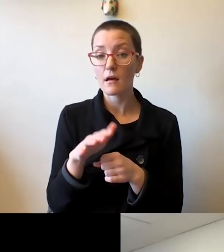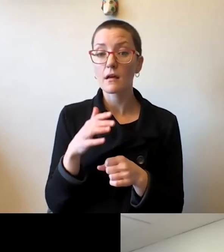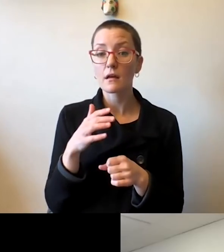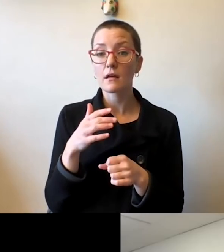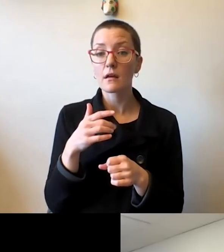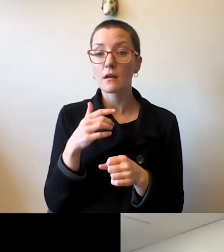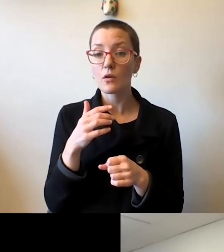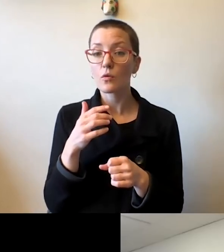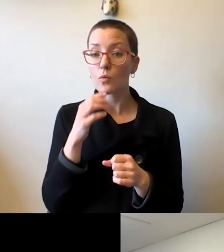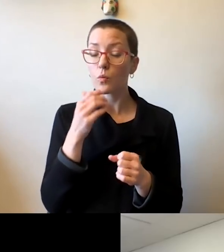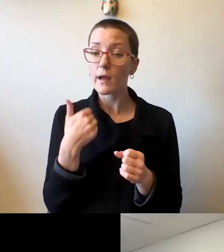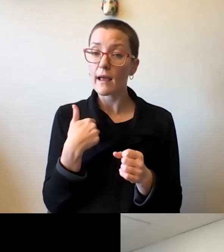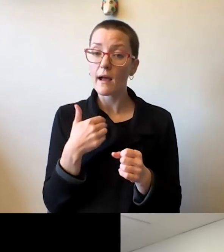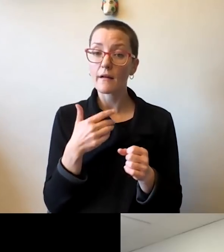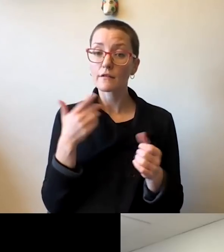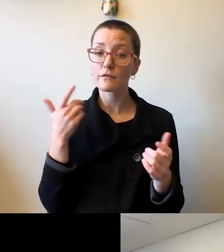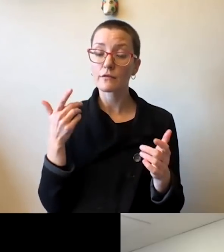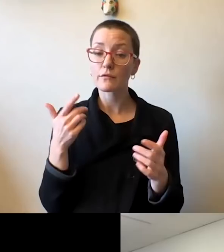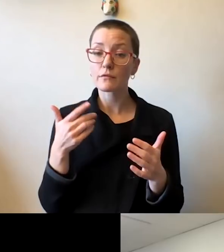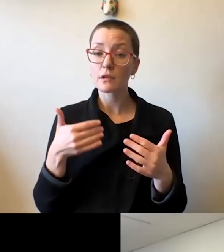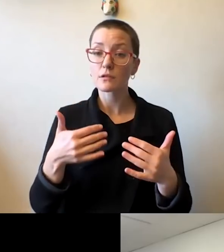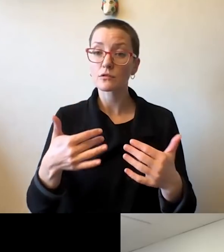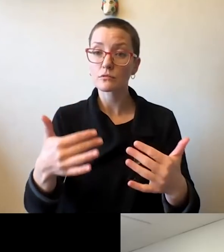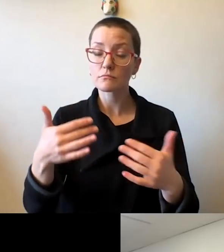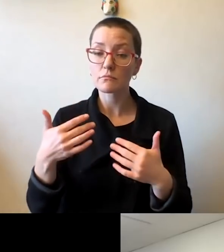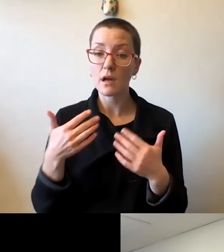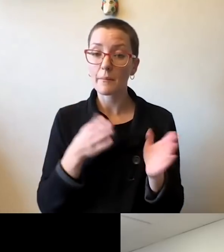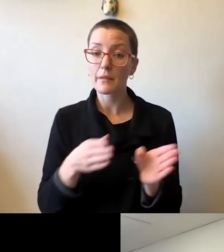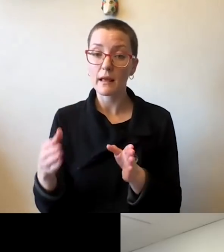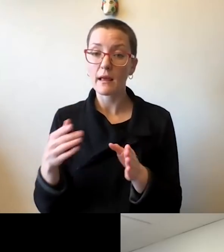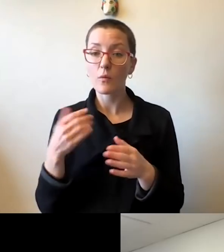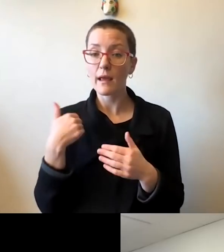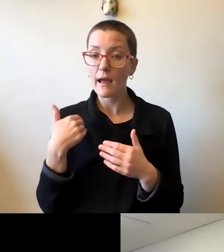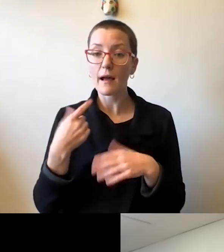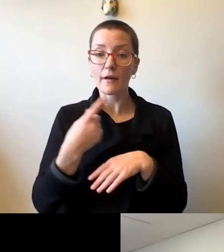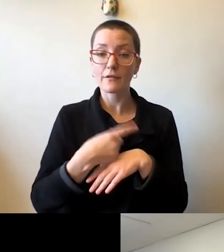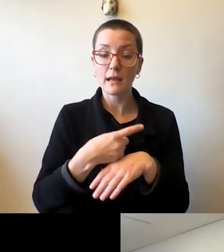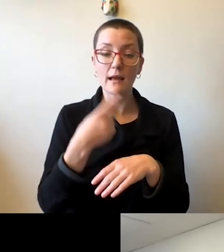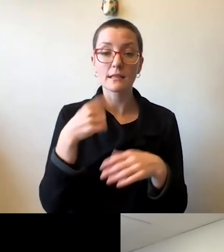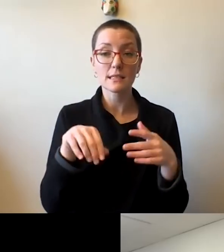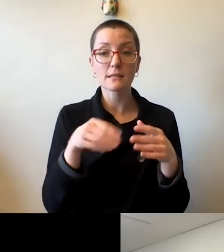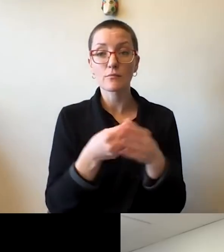you look at the number of days that we essentially have as, as break days for the spring semester, we have the first week